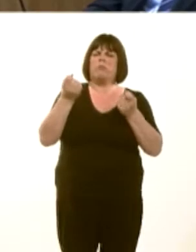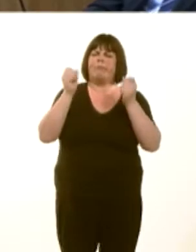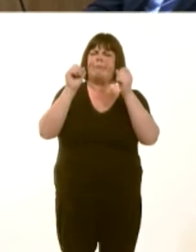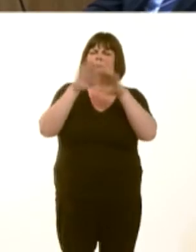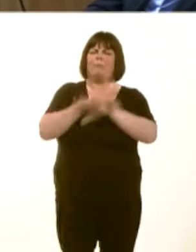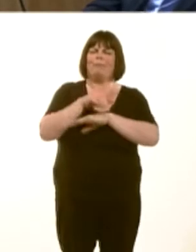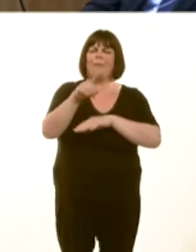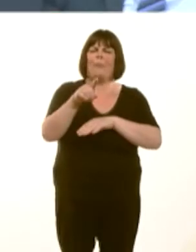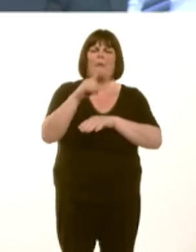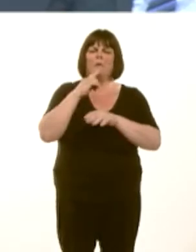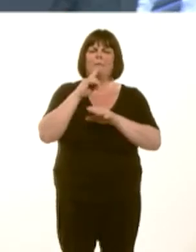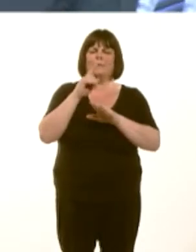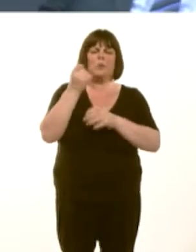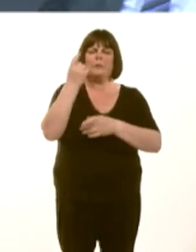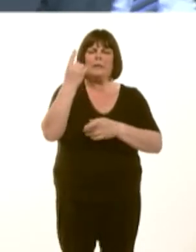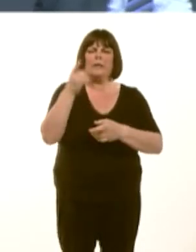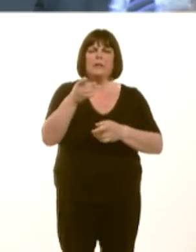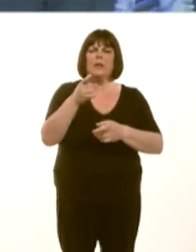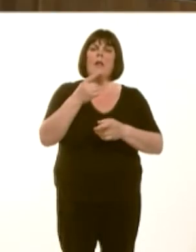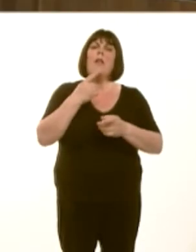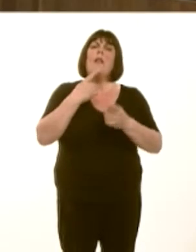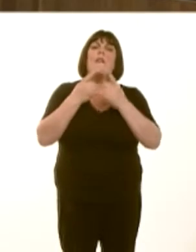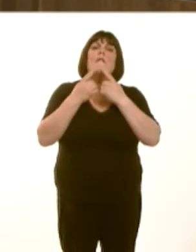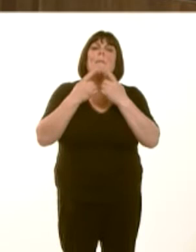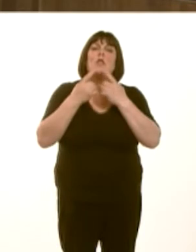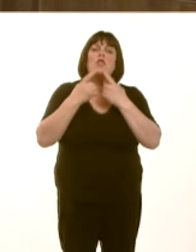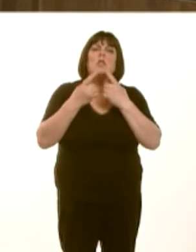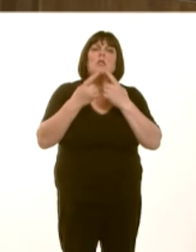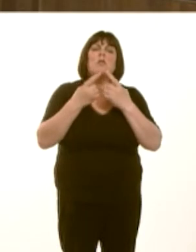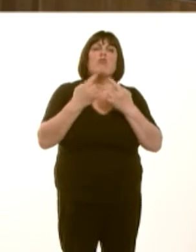He is using a figure for information released as regard FOI requests. Thatís true.